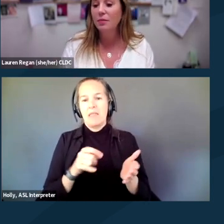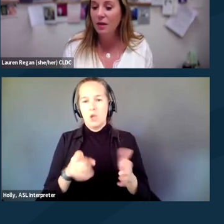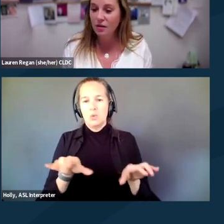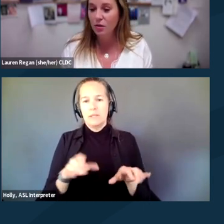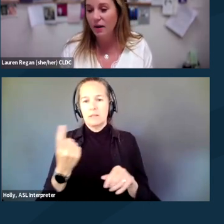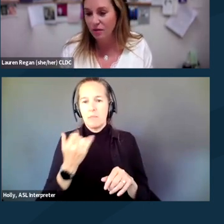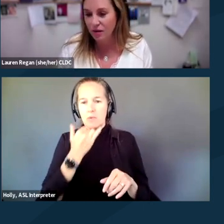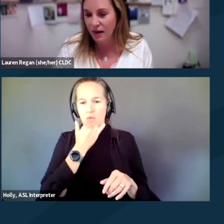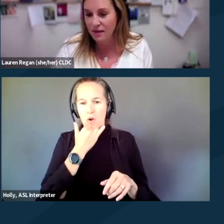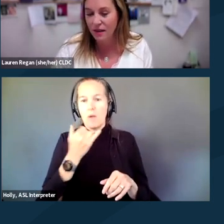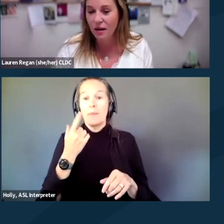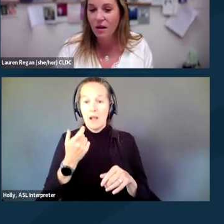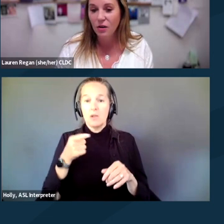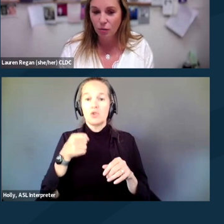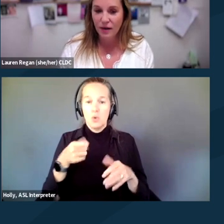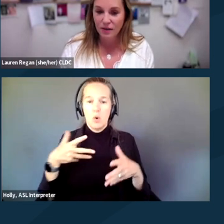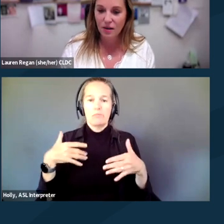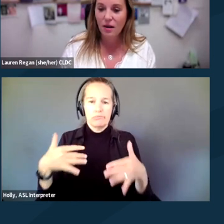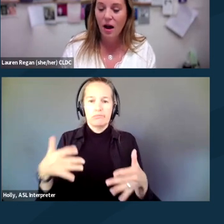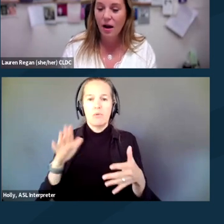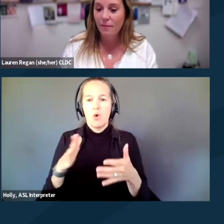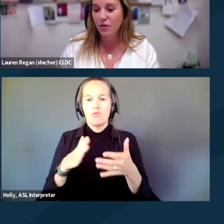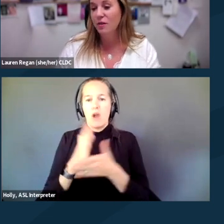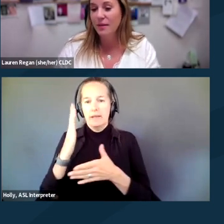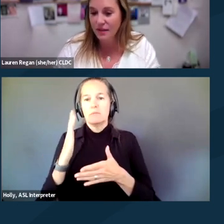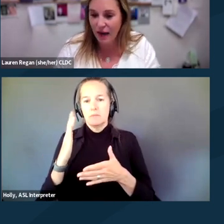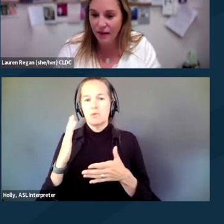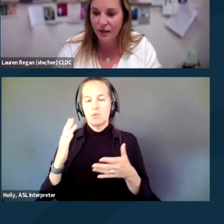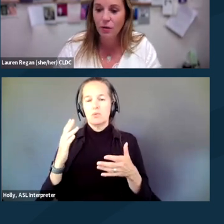because you are exercising your right to remain silent